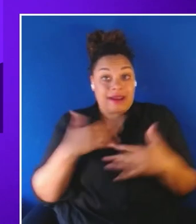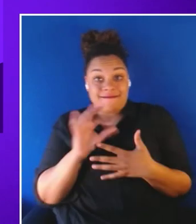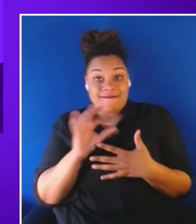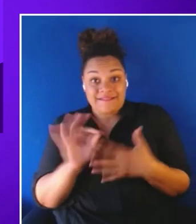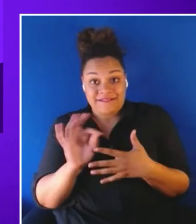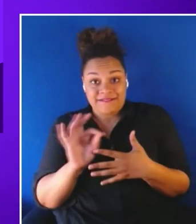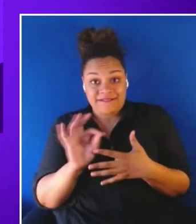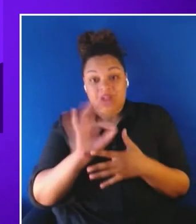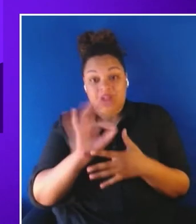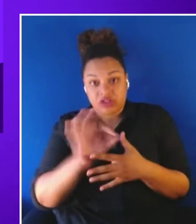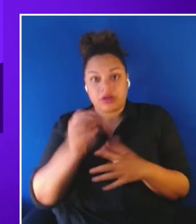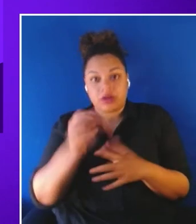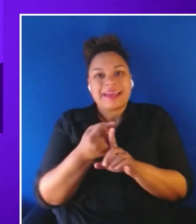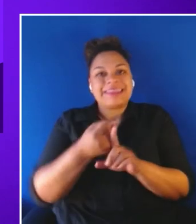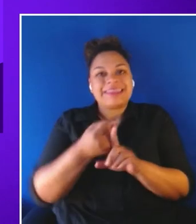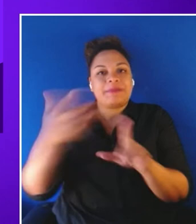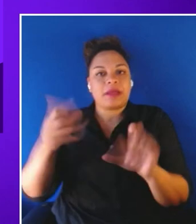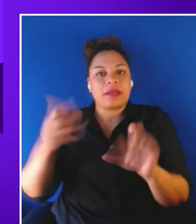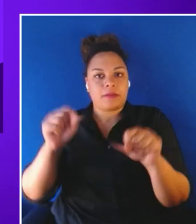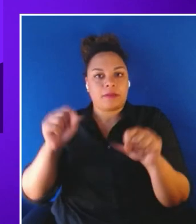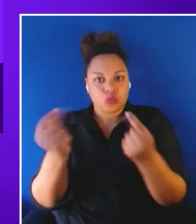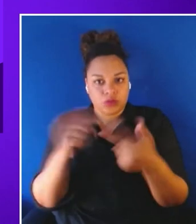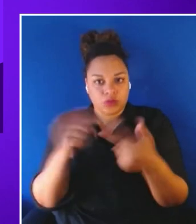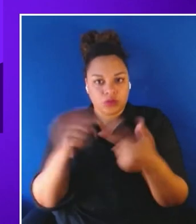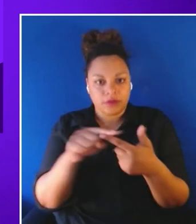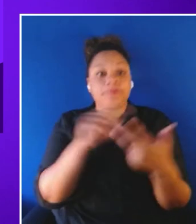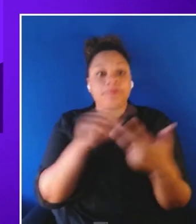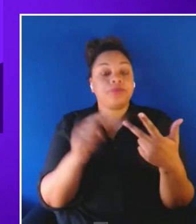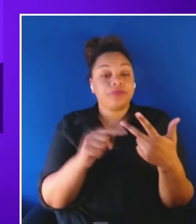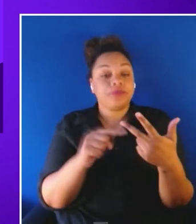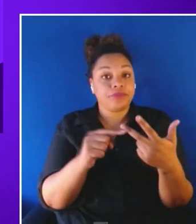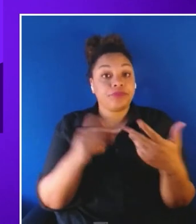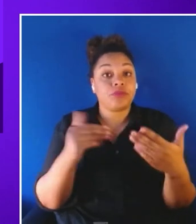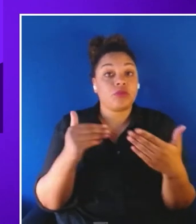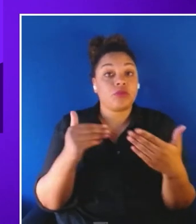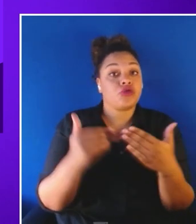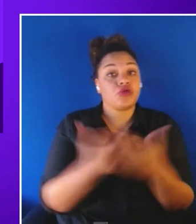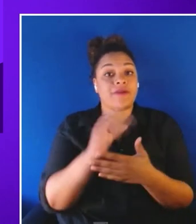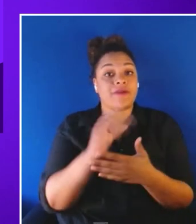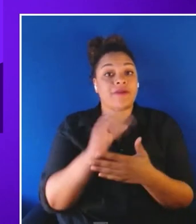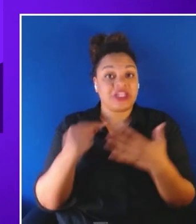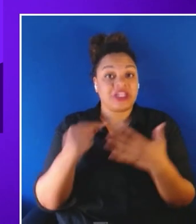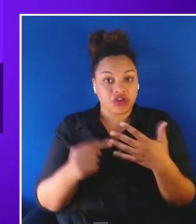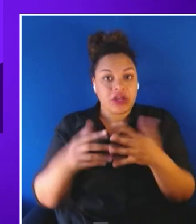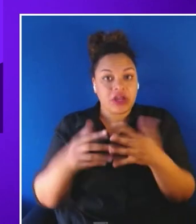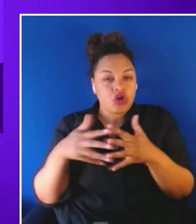third we are using a new feature integration through learning design. So in the next slide